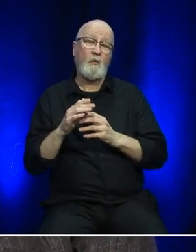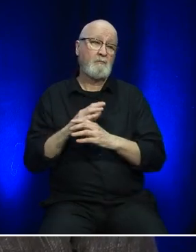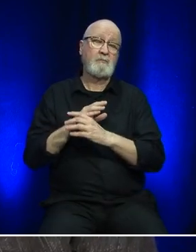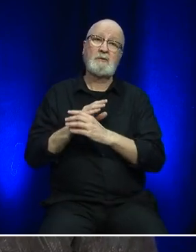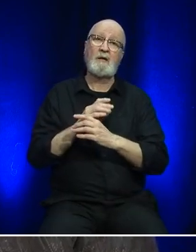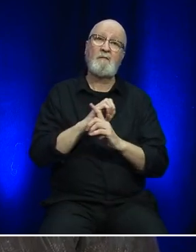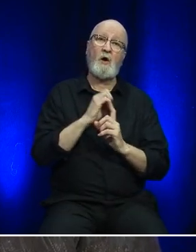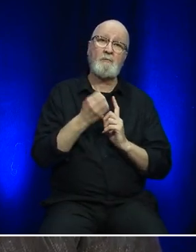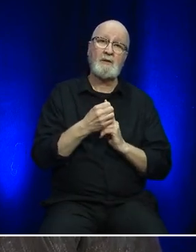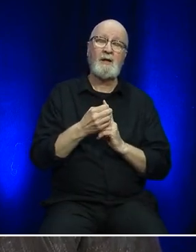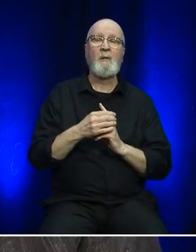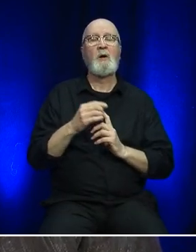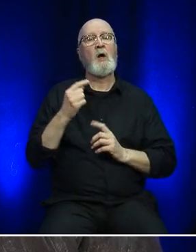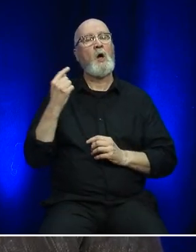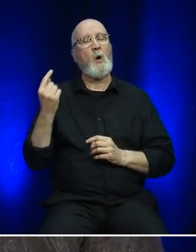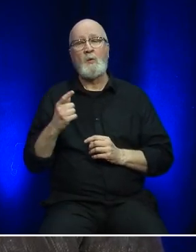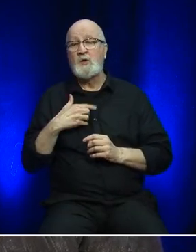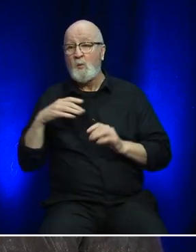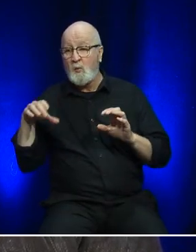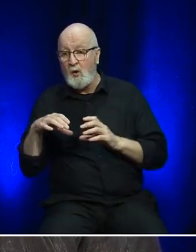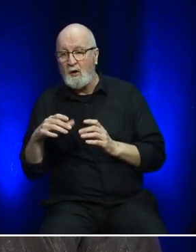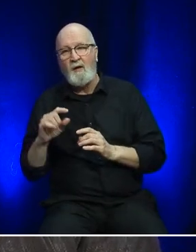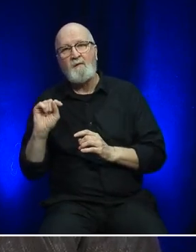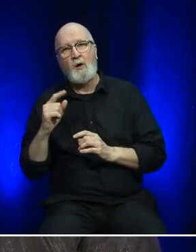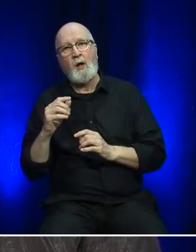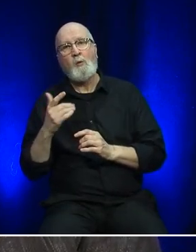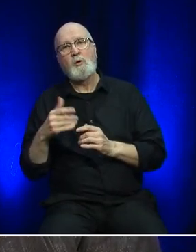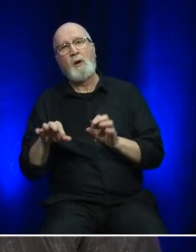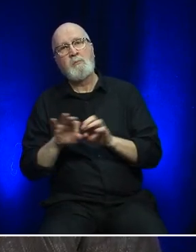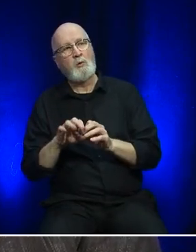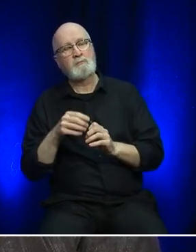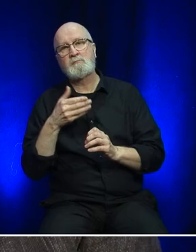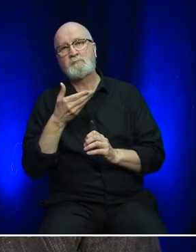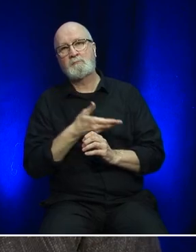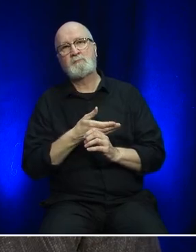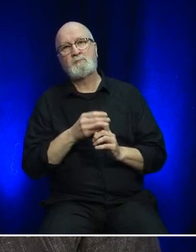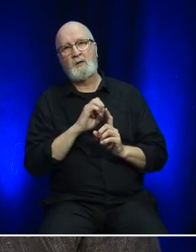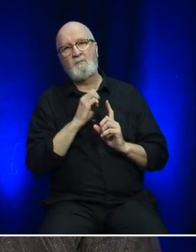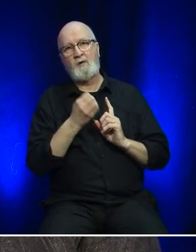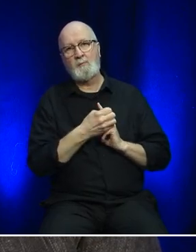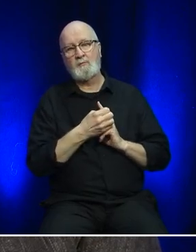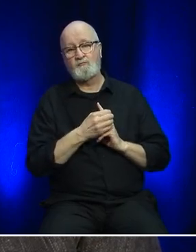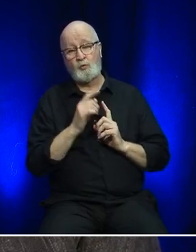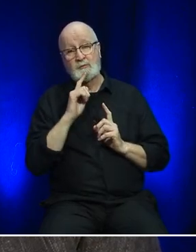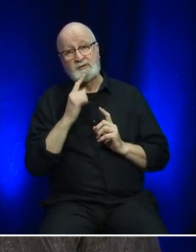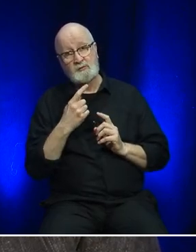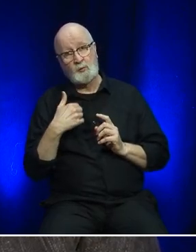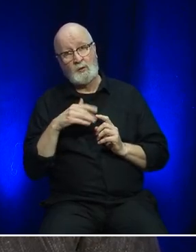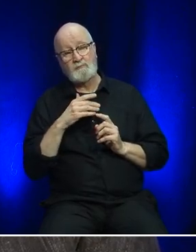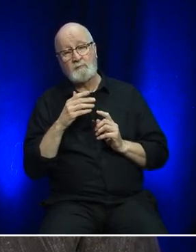but everything we do we take the environment into account and we take it very seriously and we try to reduce as many of the greenhouse